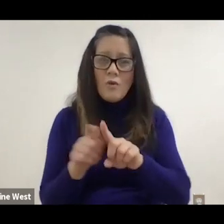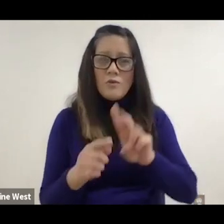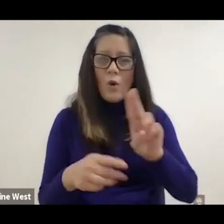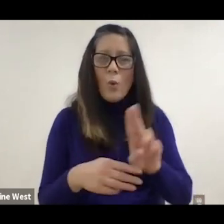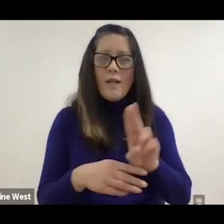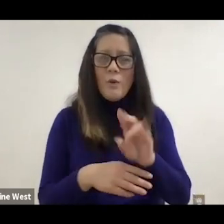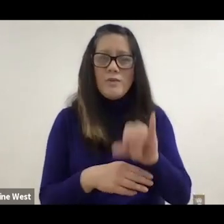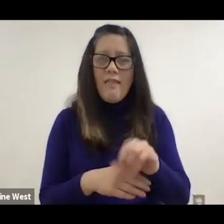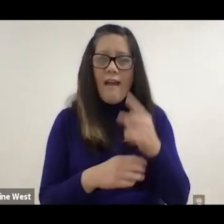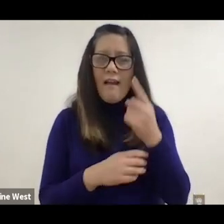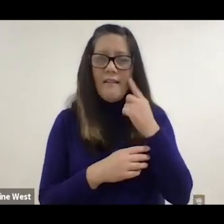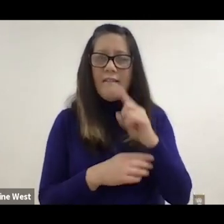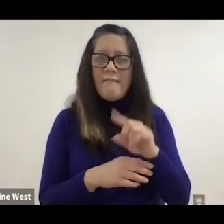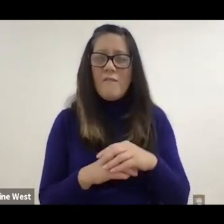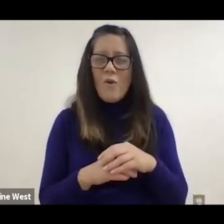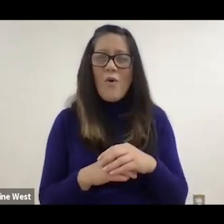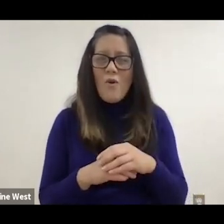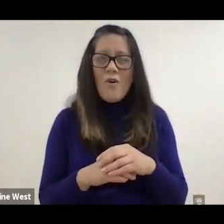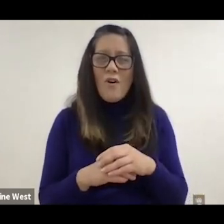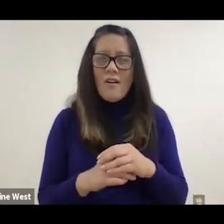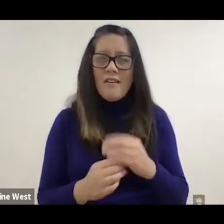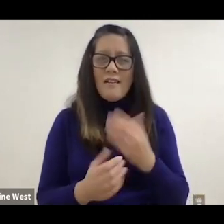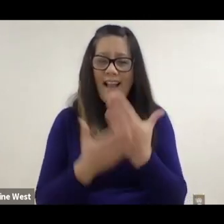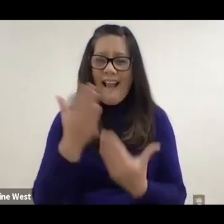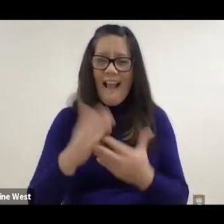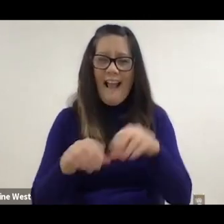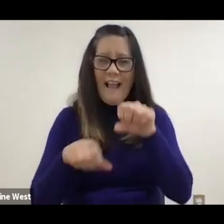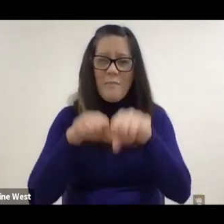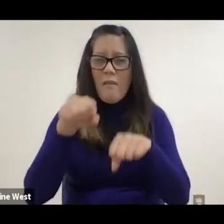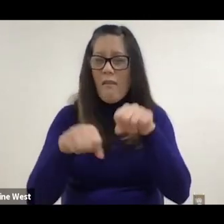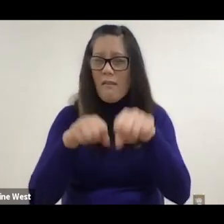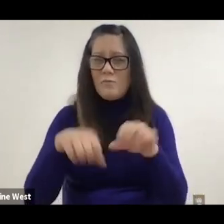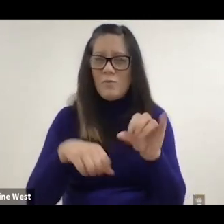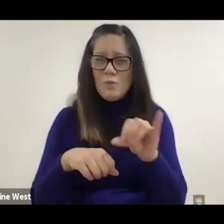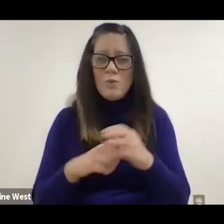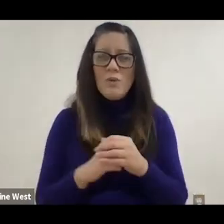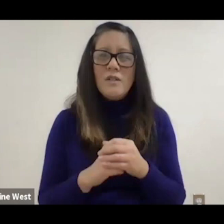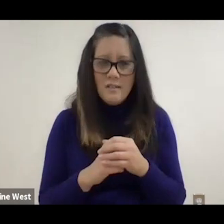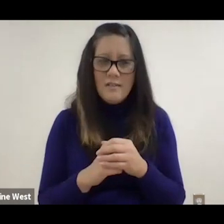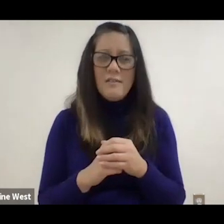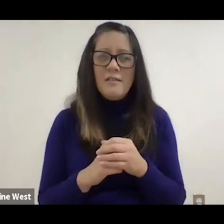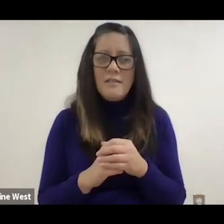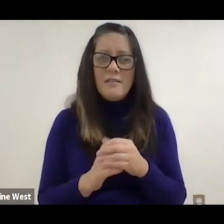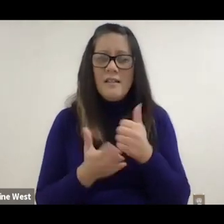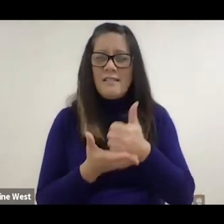ergonomic handcycle pedals which multi configuration to help reduce injuries